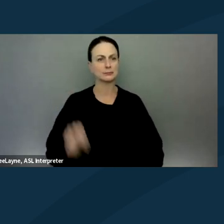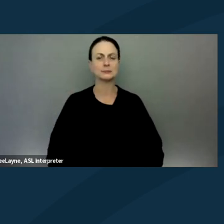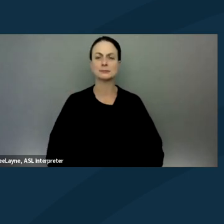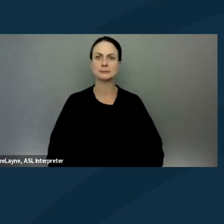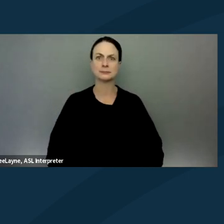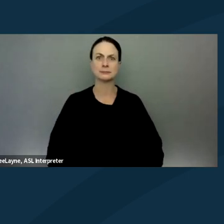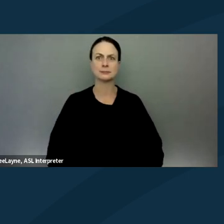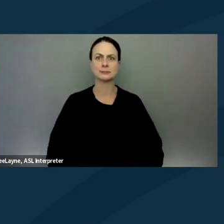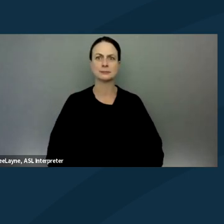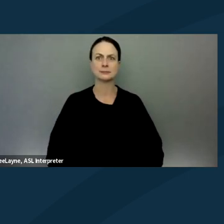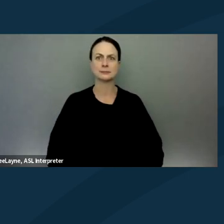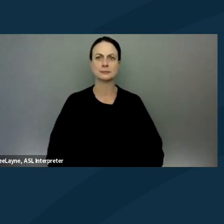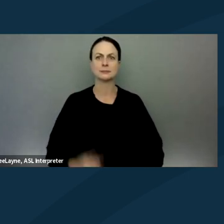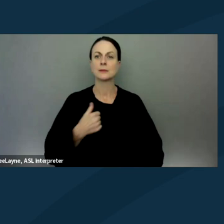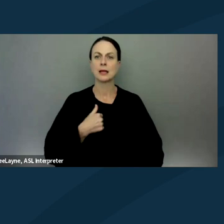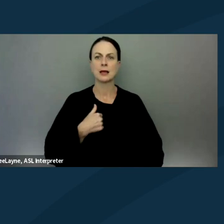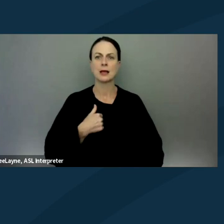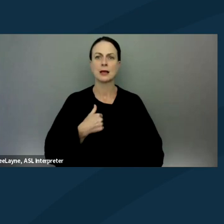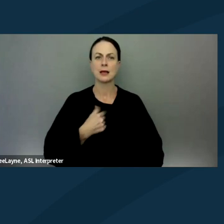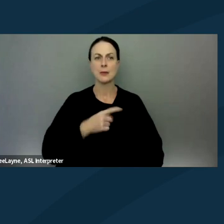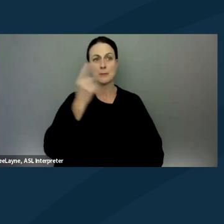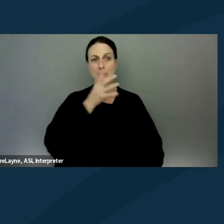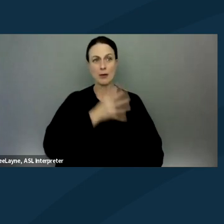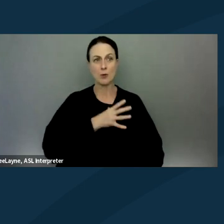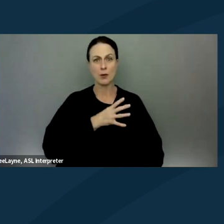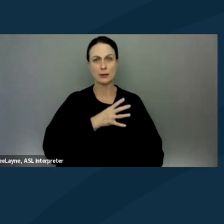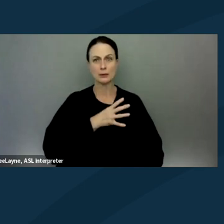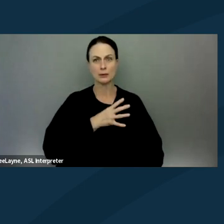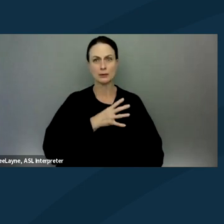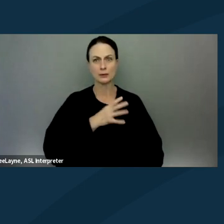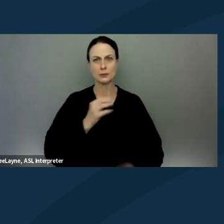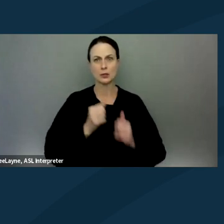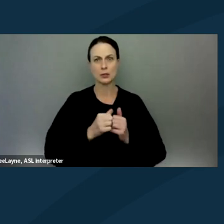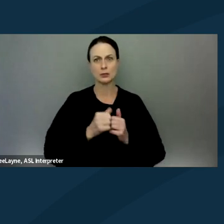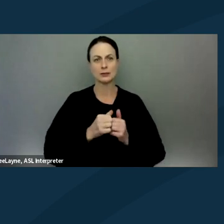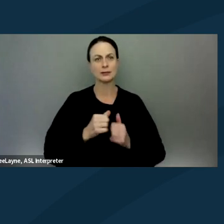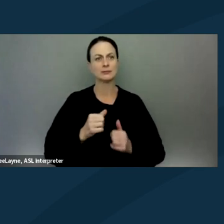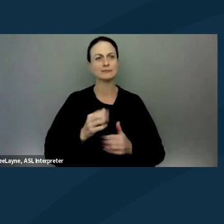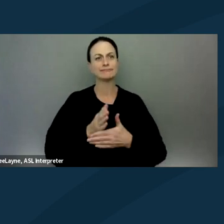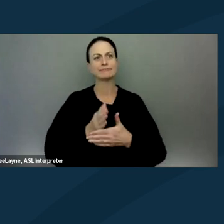I am a Black woman with caramel-colored skin,